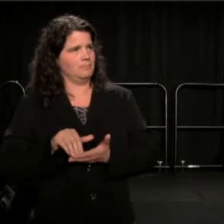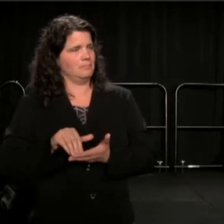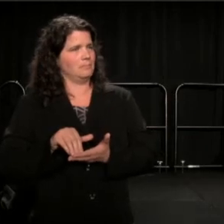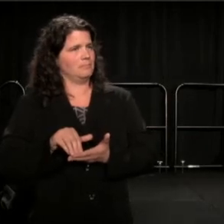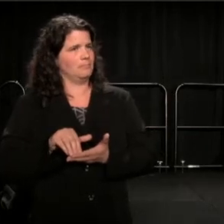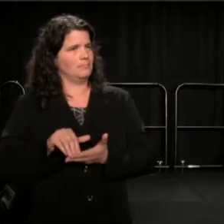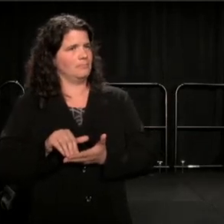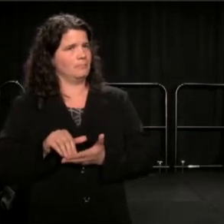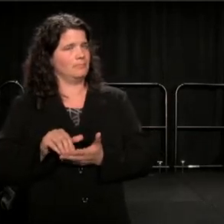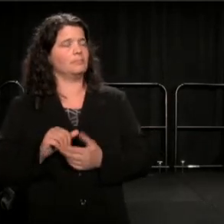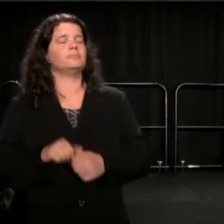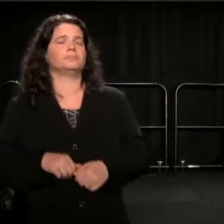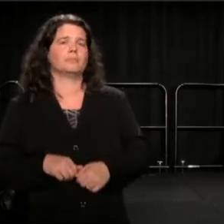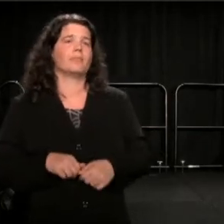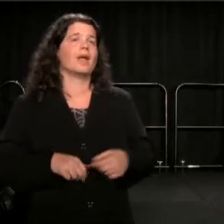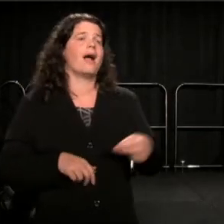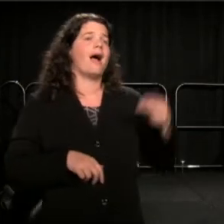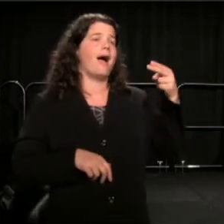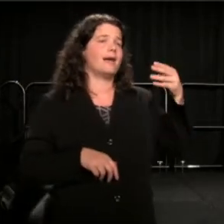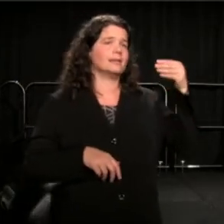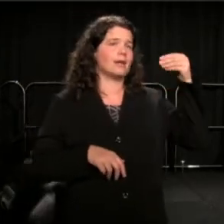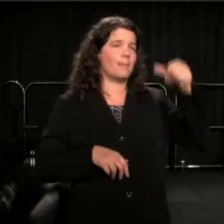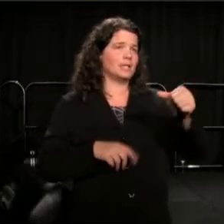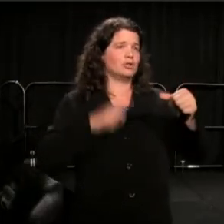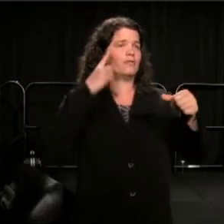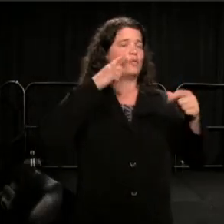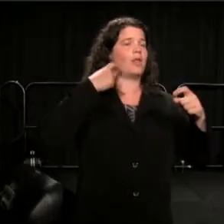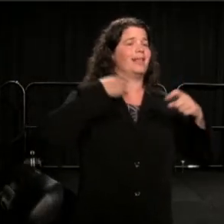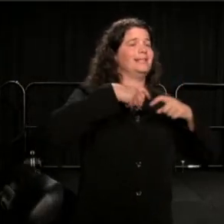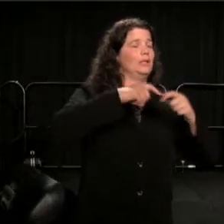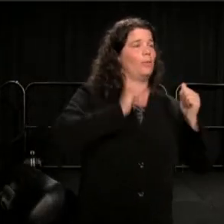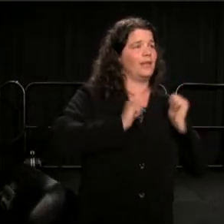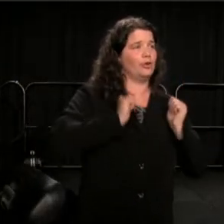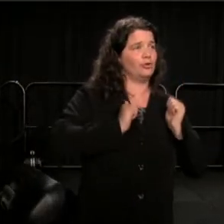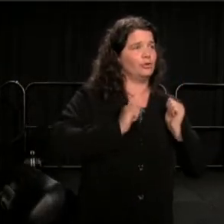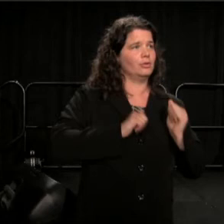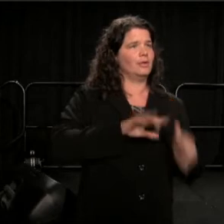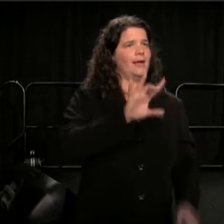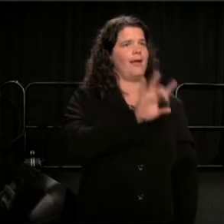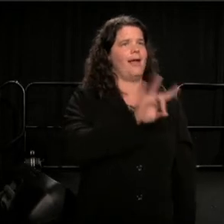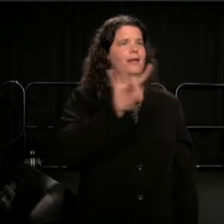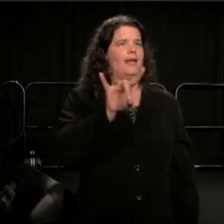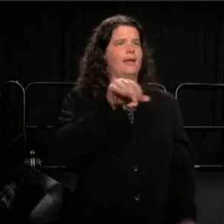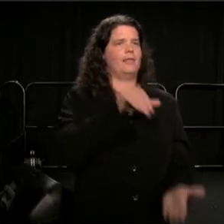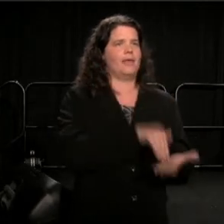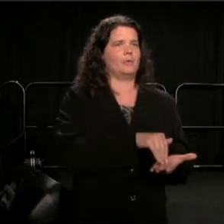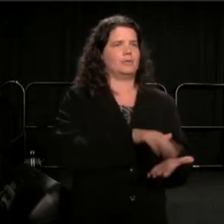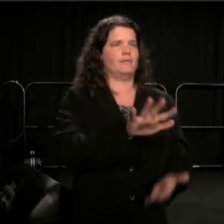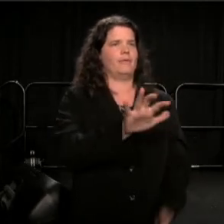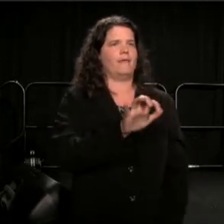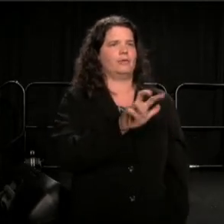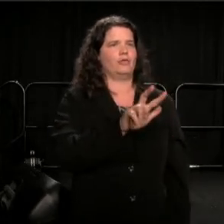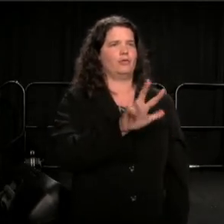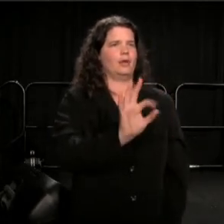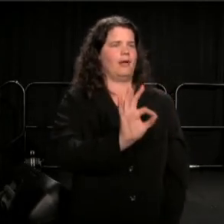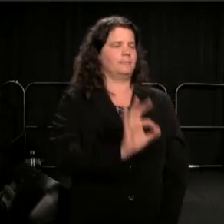The highest reported compensation for a Latino theater is $88,539.